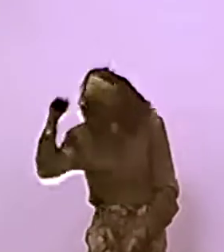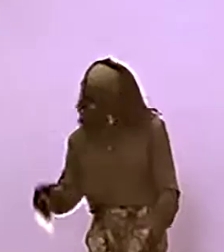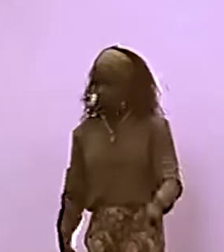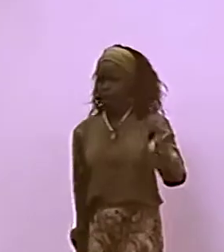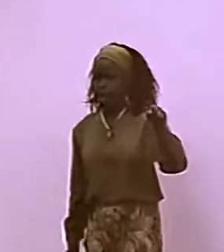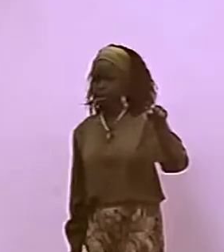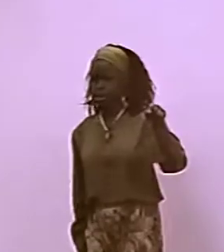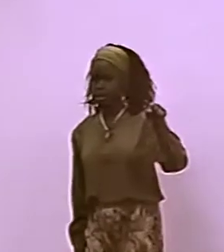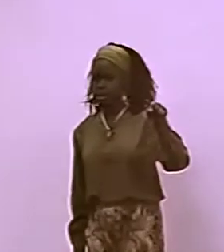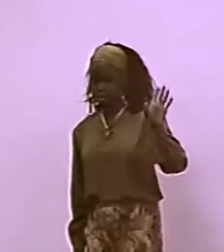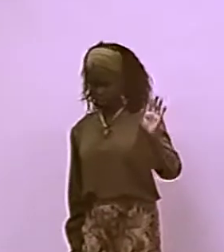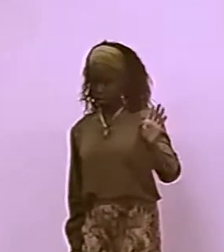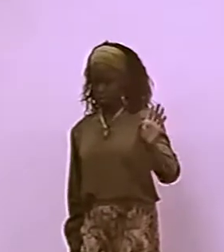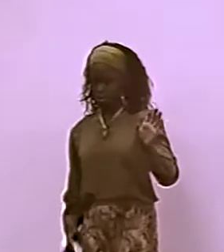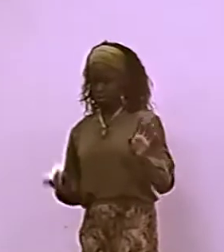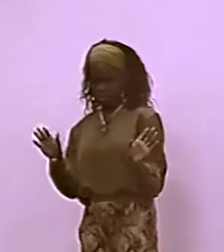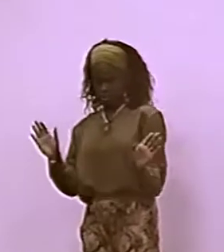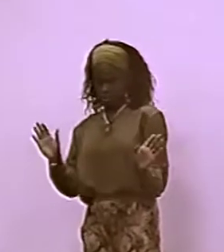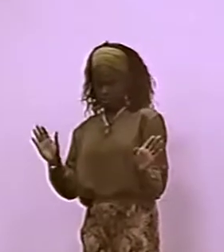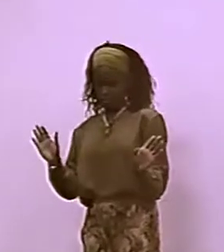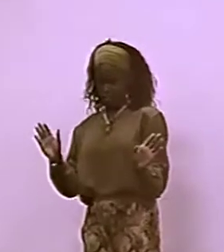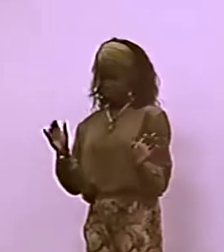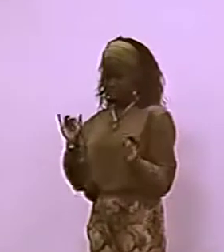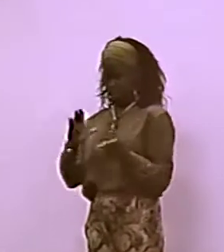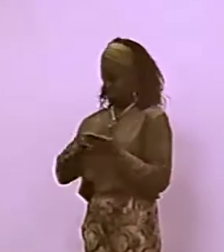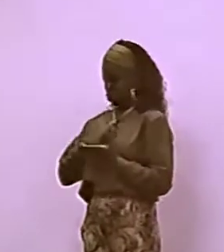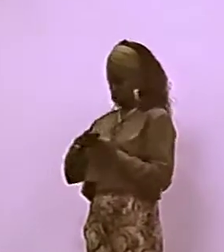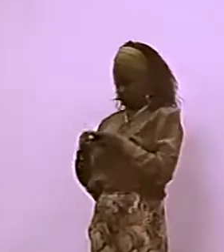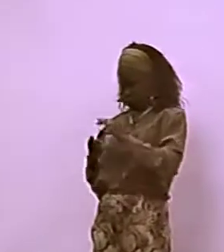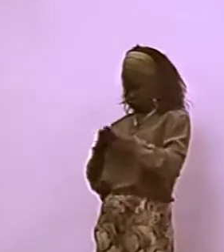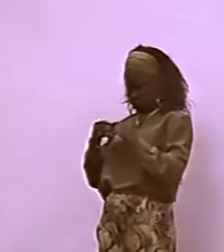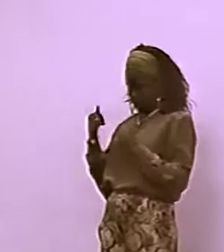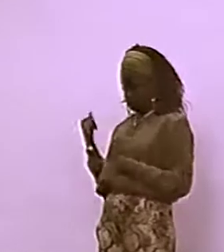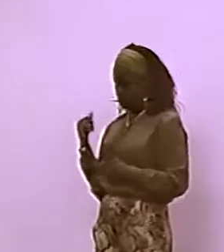JOE. AND HE'S A HOMETOWN BOY.